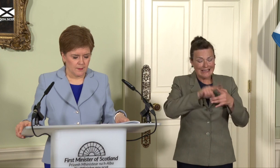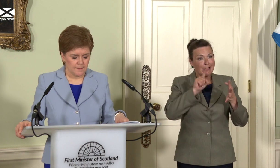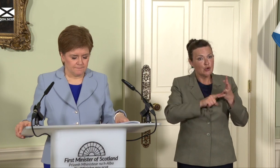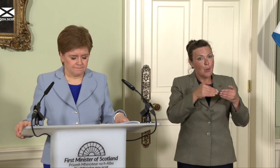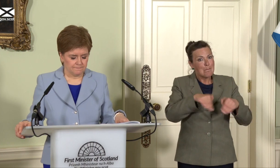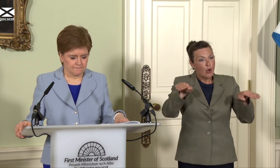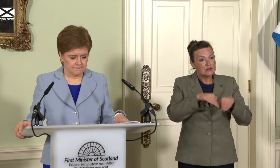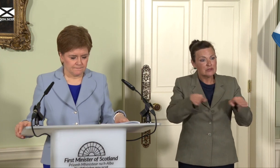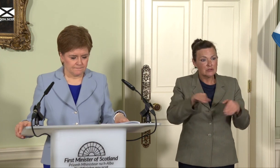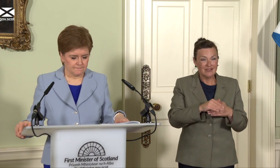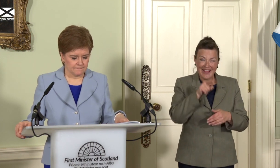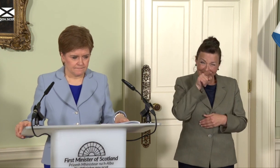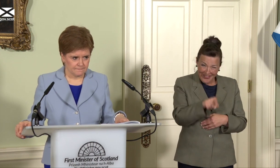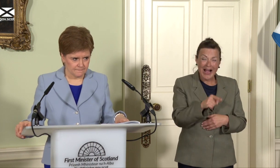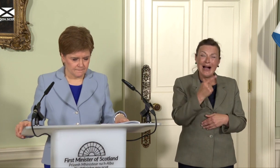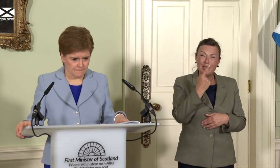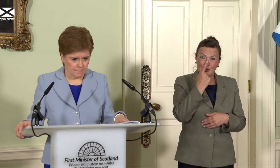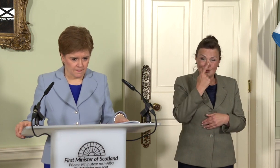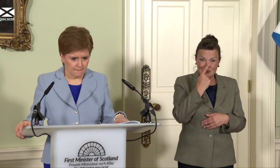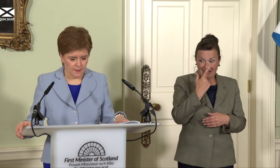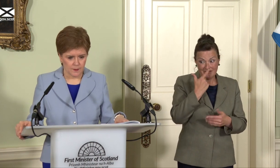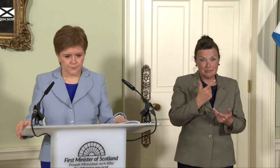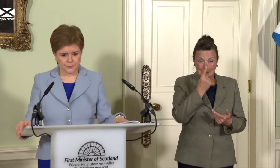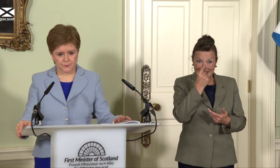very significant and potentially damaging implications for the South of Scotland?